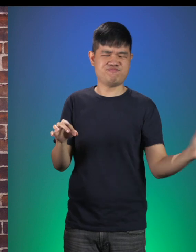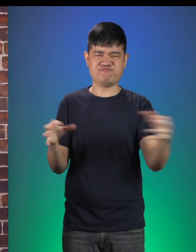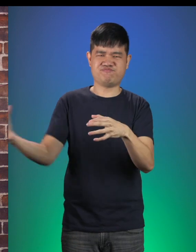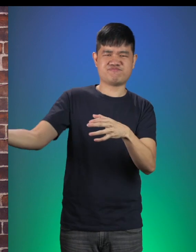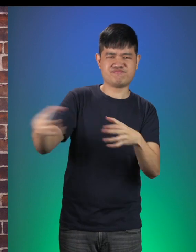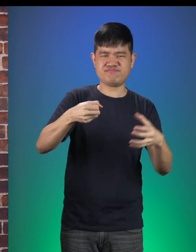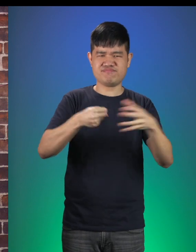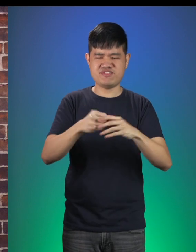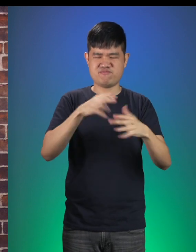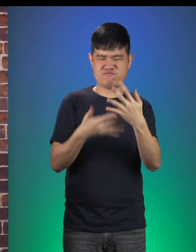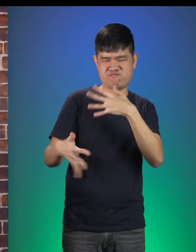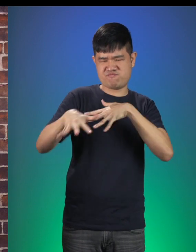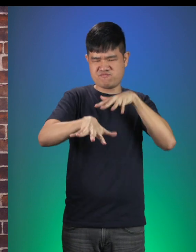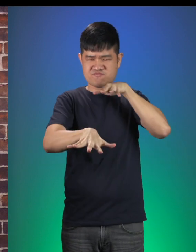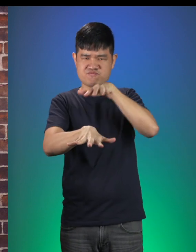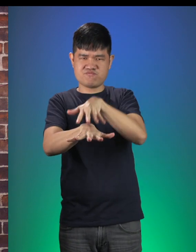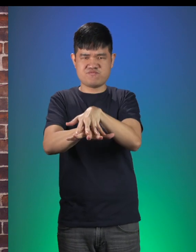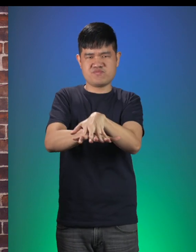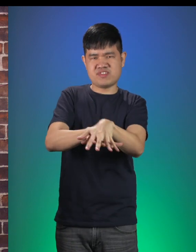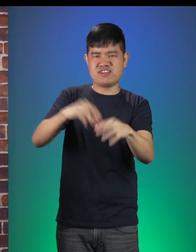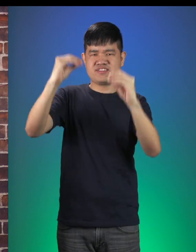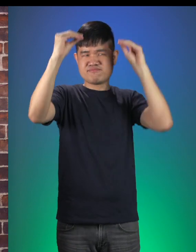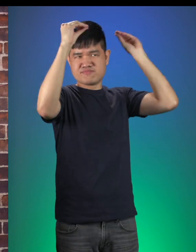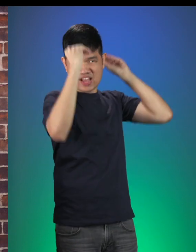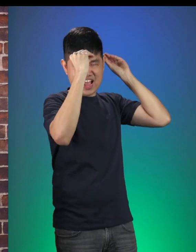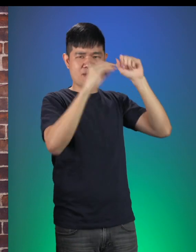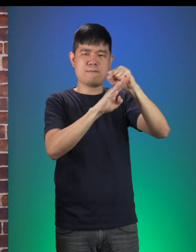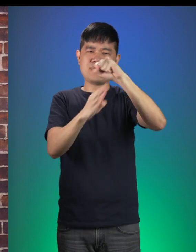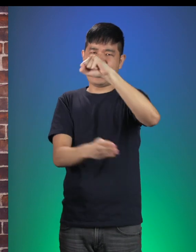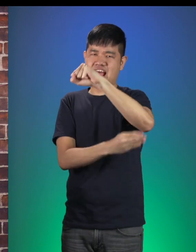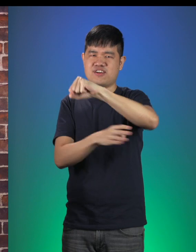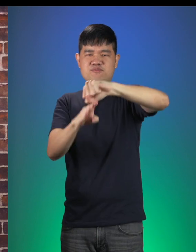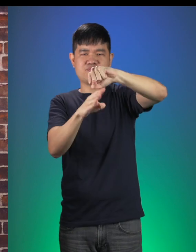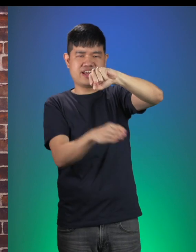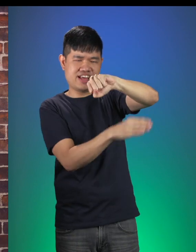and started to weave them into straw hats, straw bags, straw baskets.